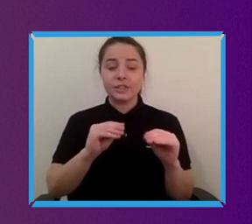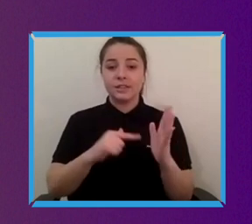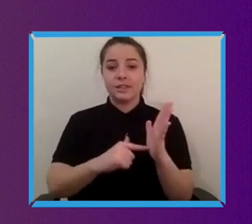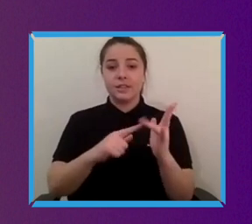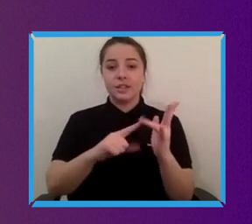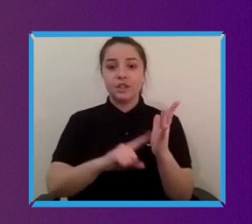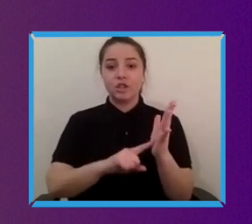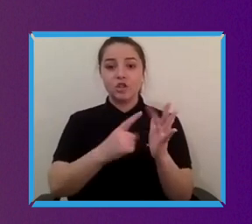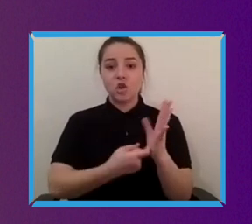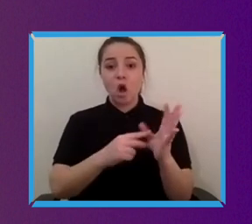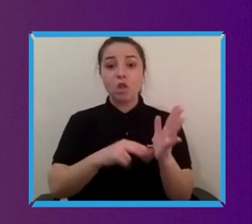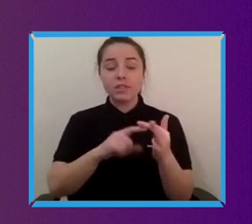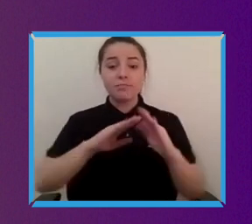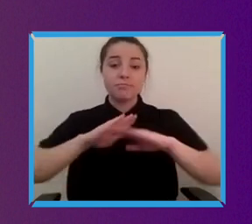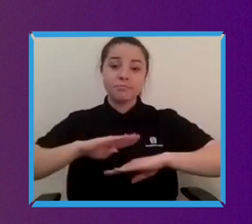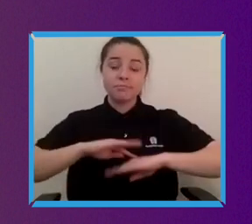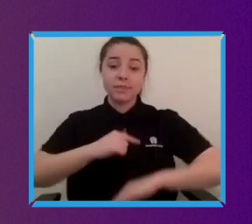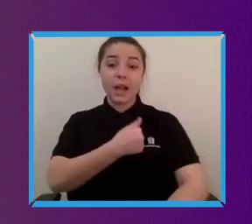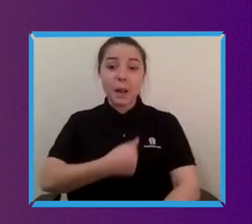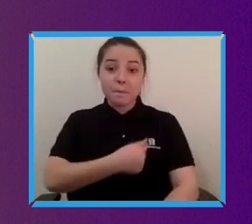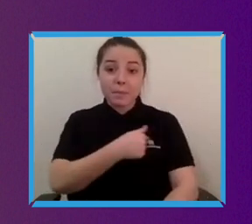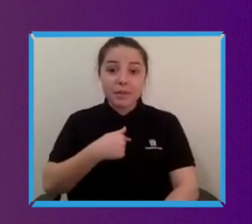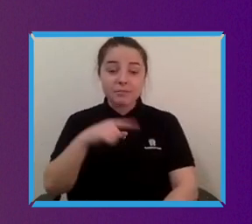just posting that certainly some of the topics that we've